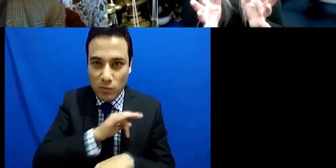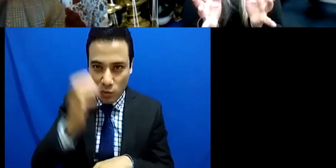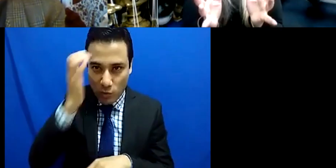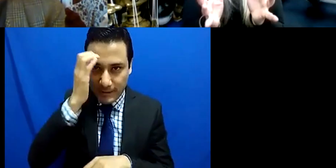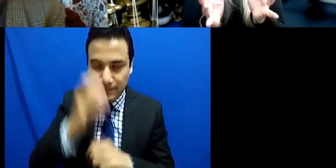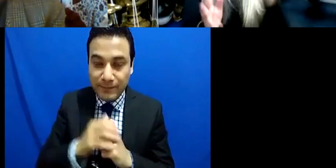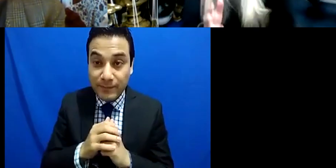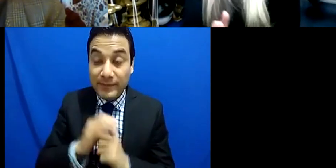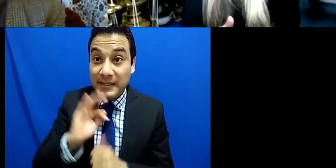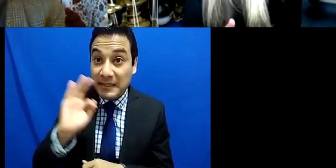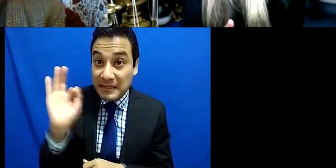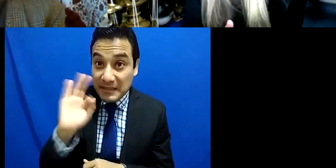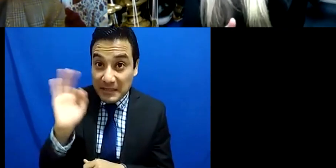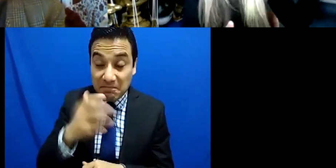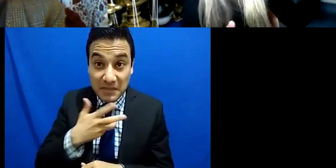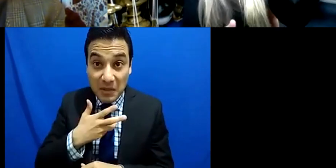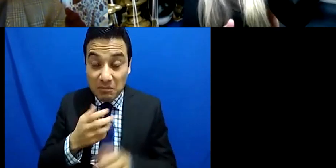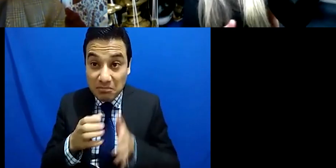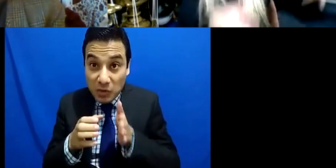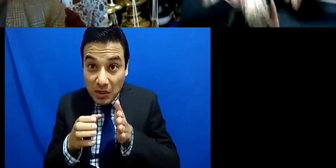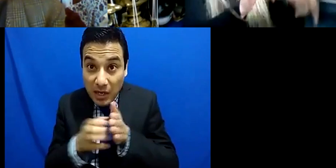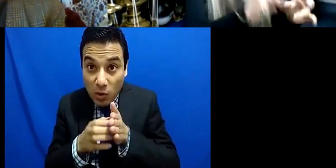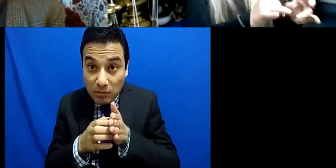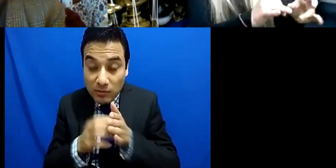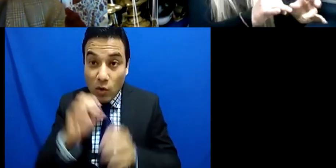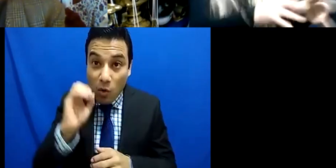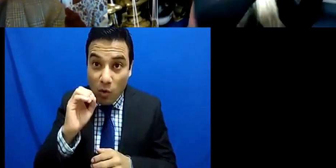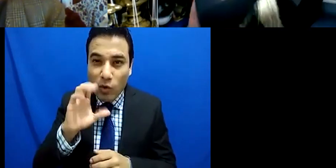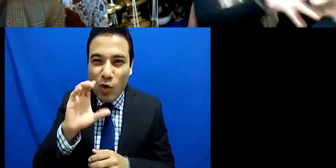but what about some of the techniques I've learned from marimba playing how can they